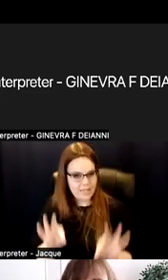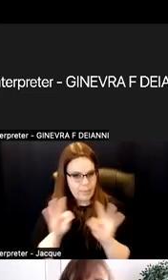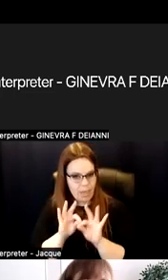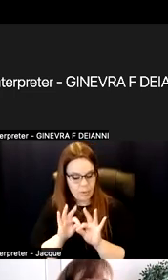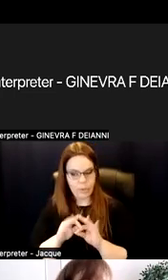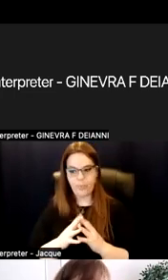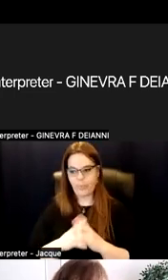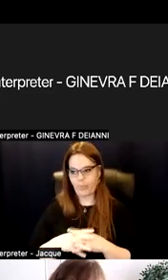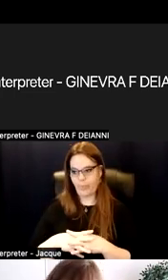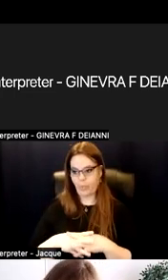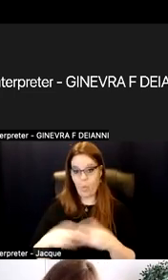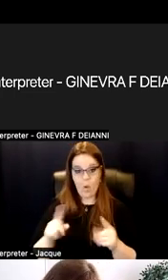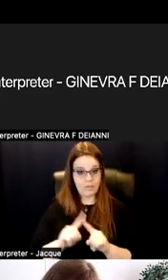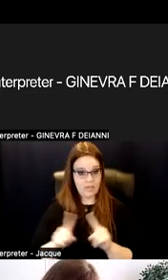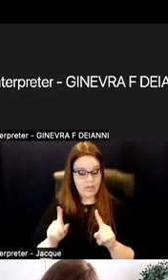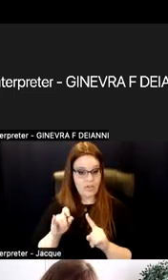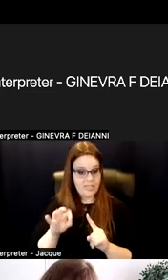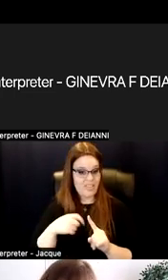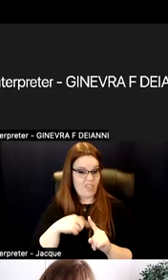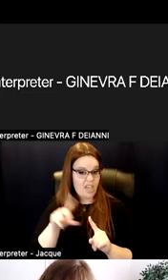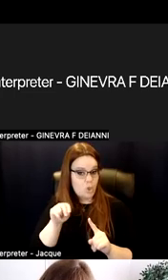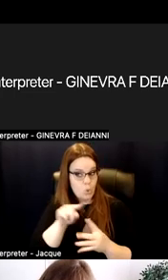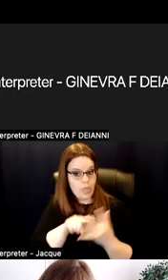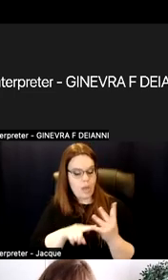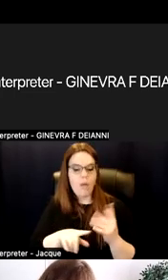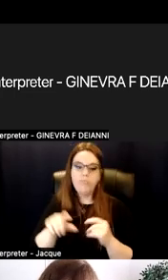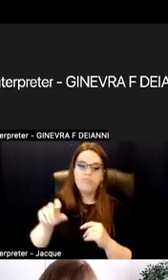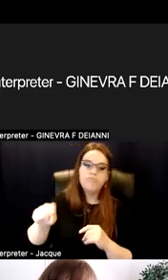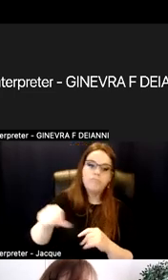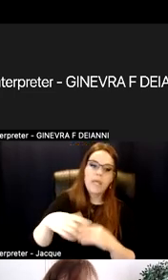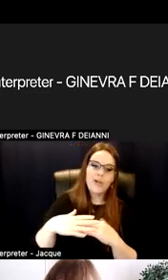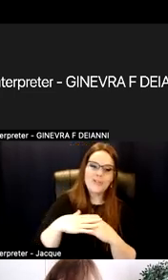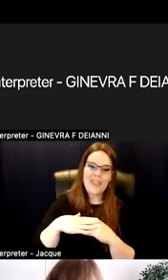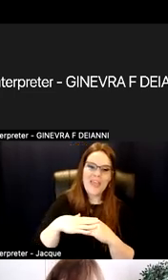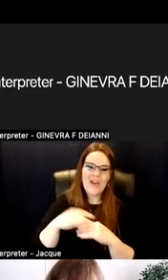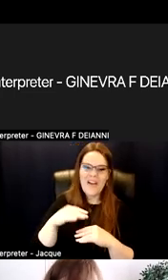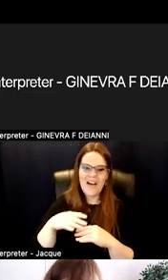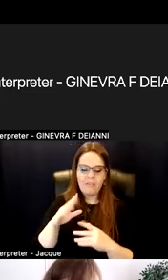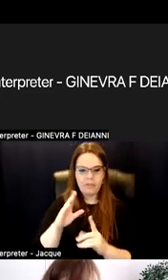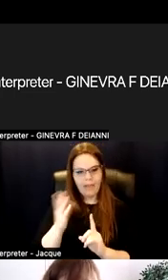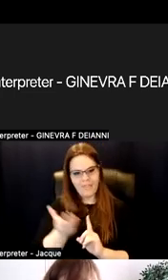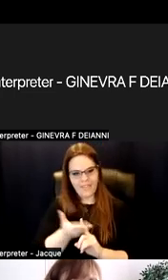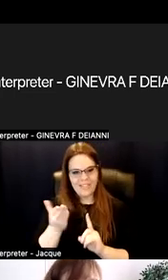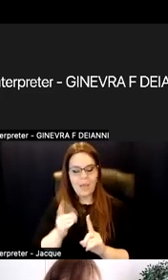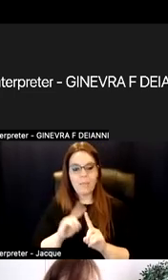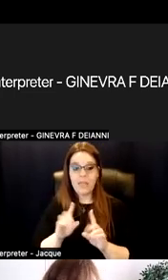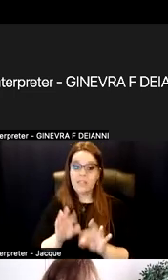What will be the difference if I do this? Yes, it's a layer of convincing. But it's very important to adult learning to be able to ground it.